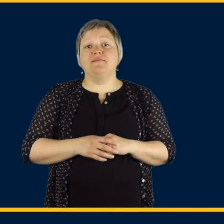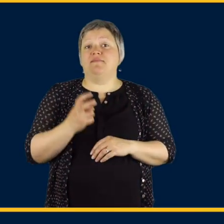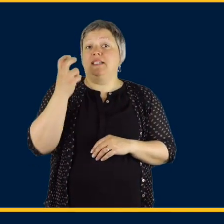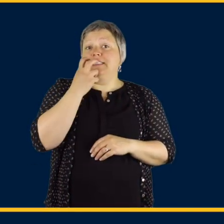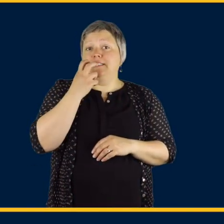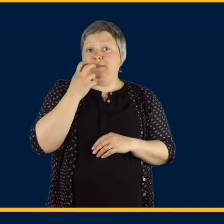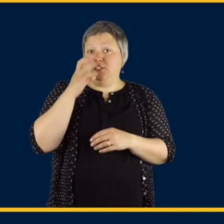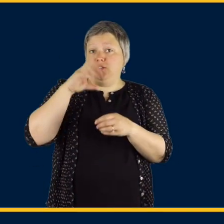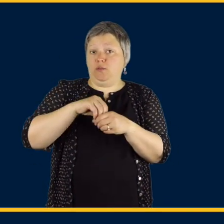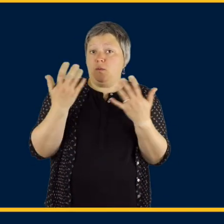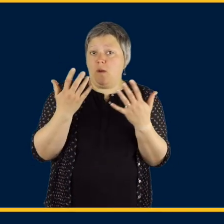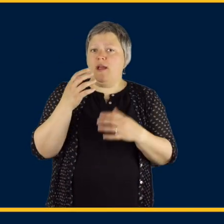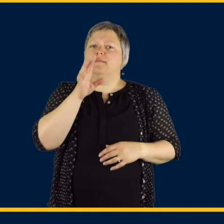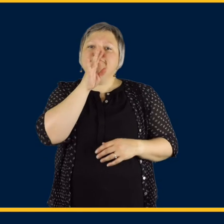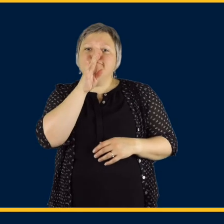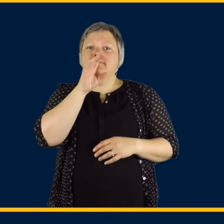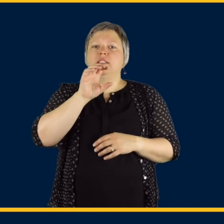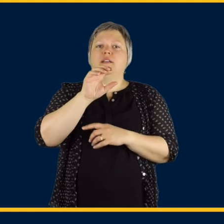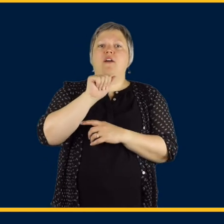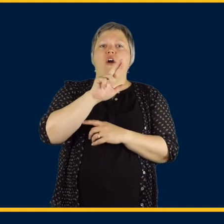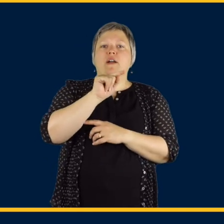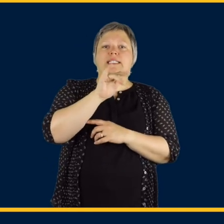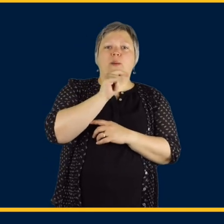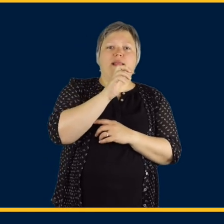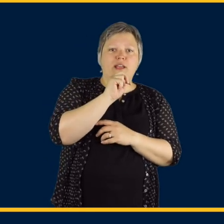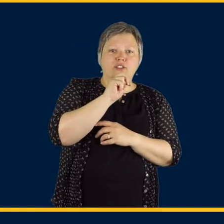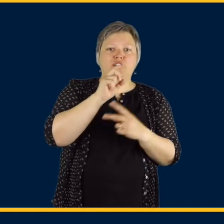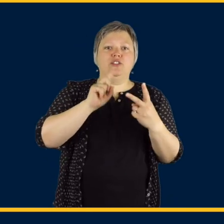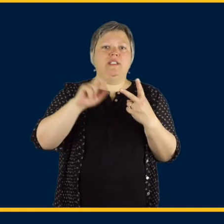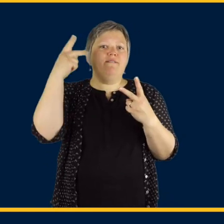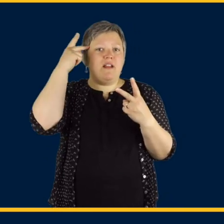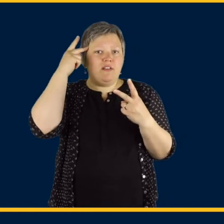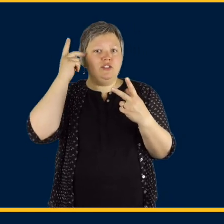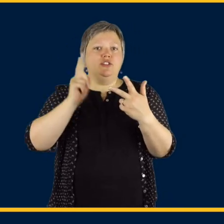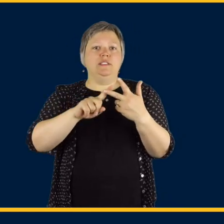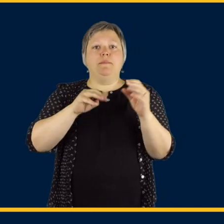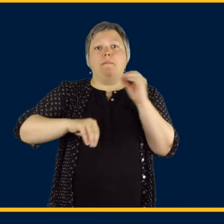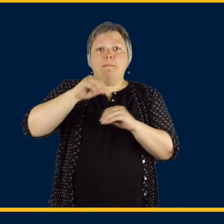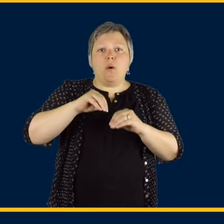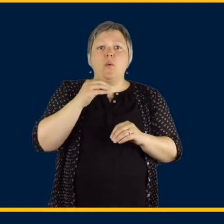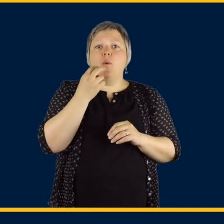Speech consists of articulation, phonology, or motor voice and fluency.